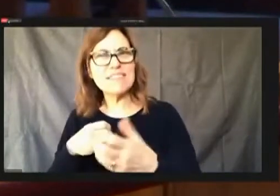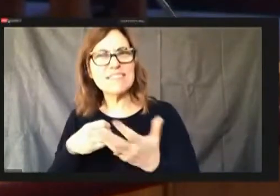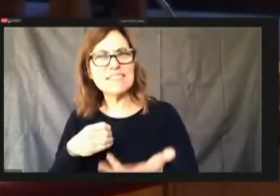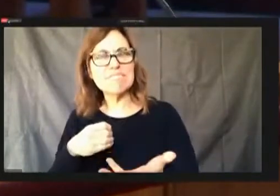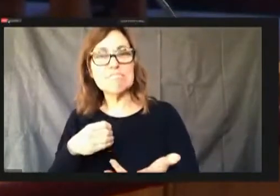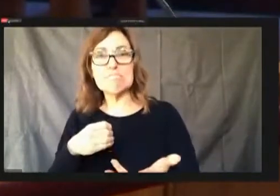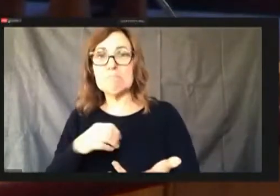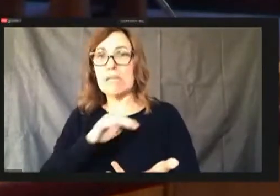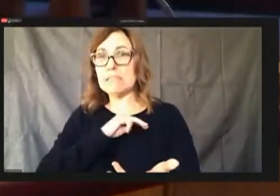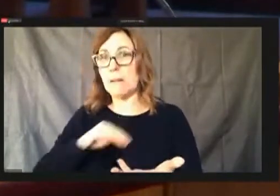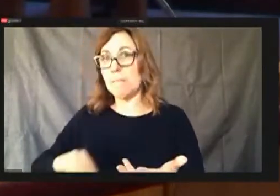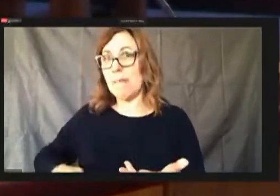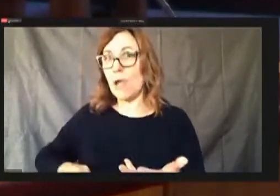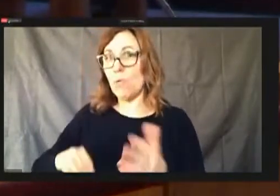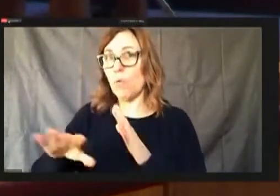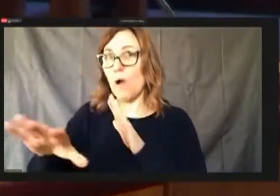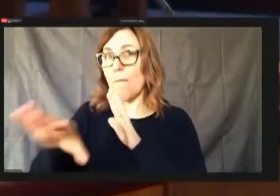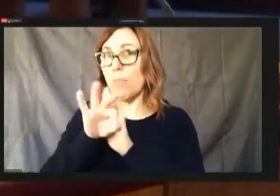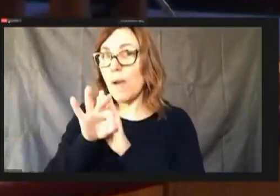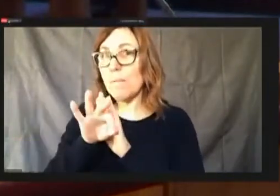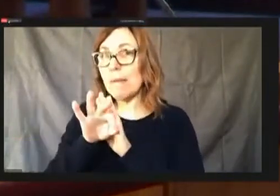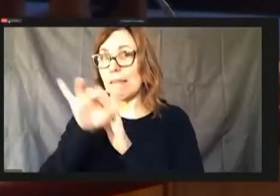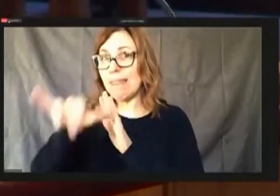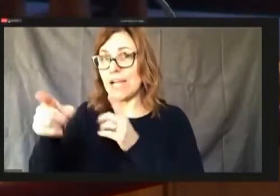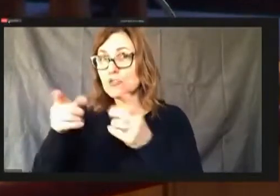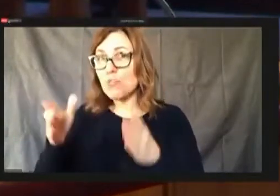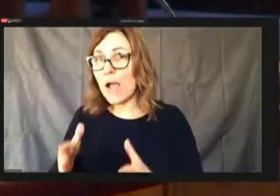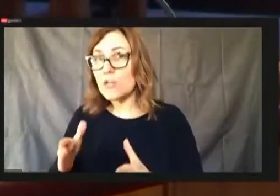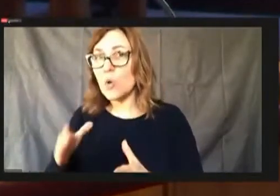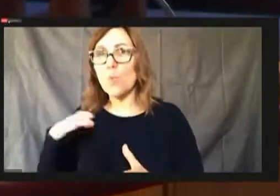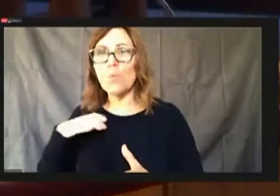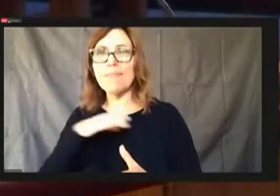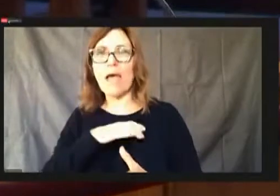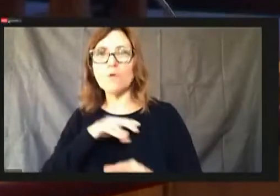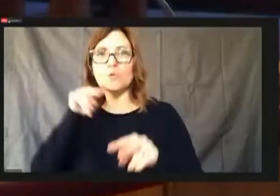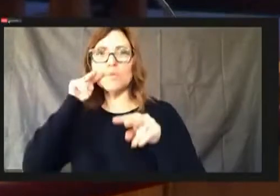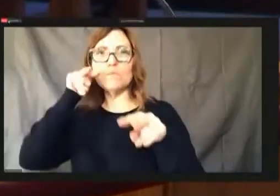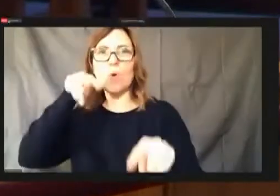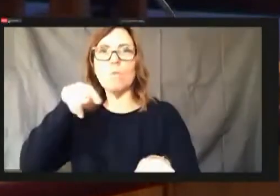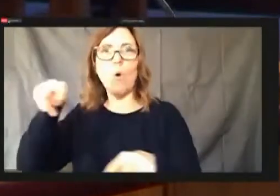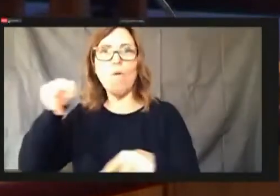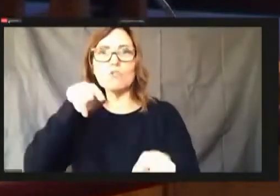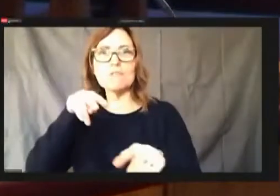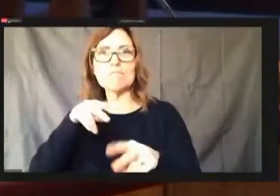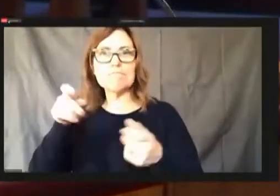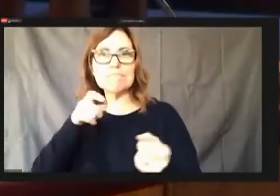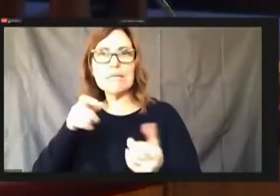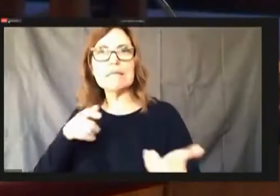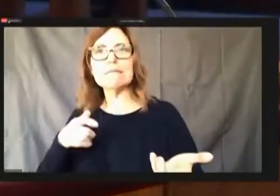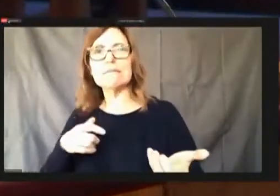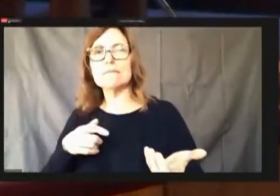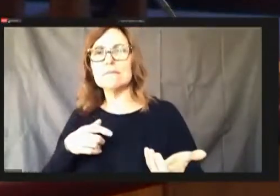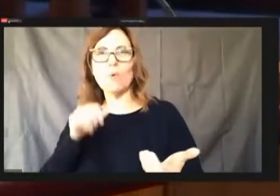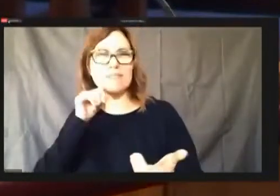it's the director with council oversight and something, or is it not.